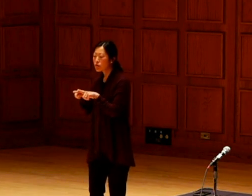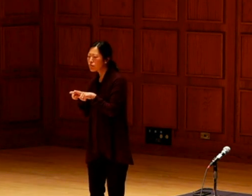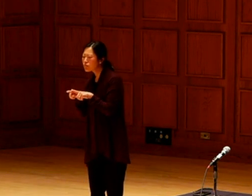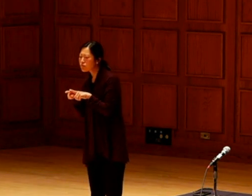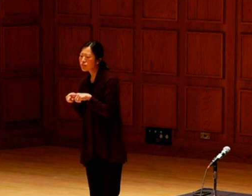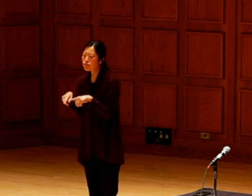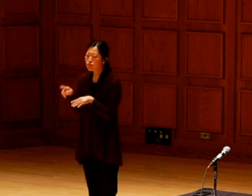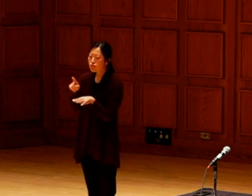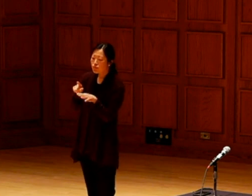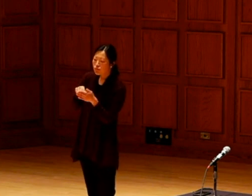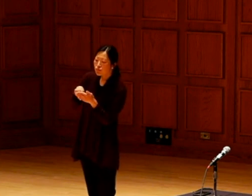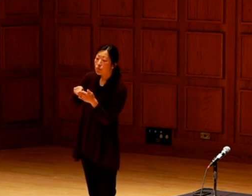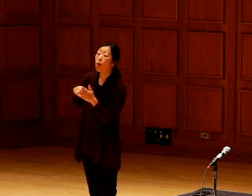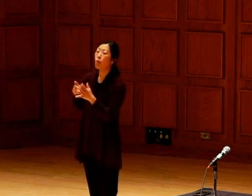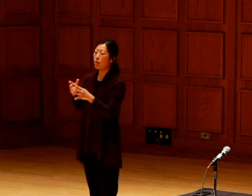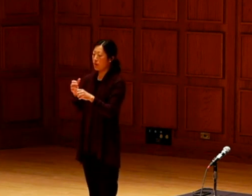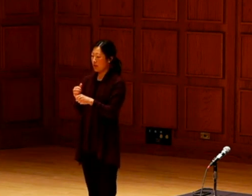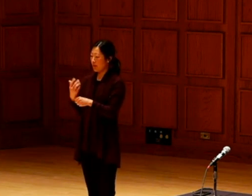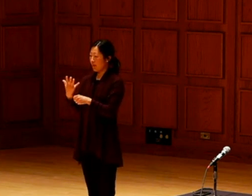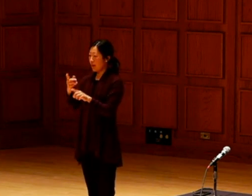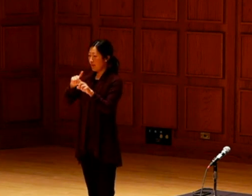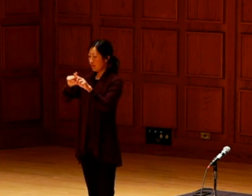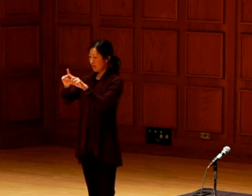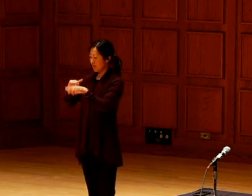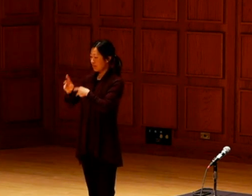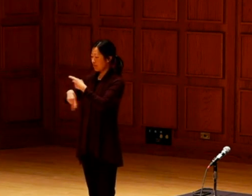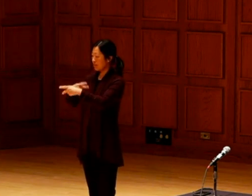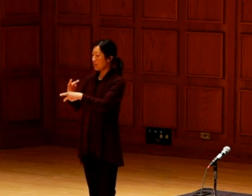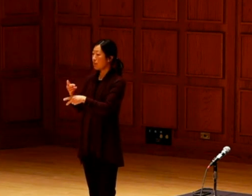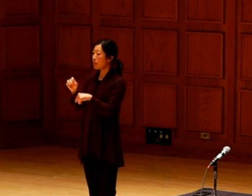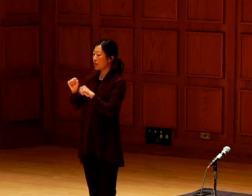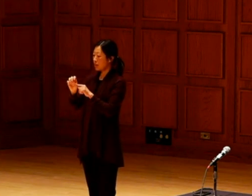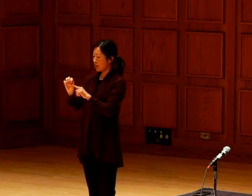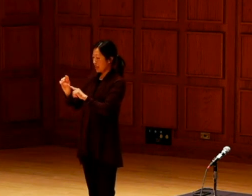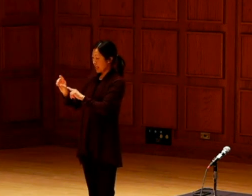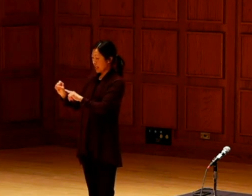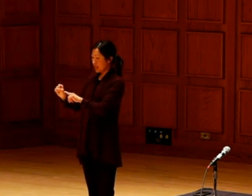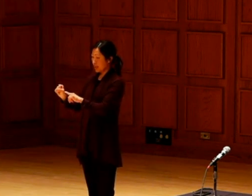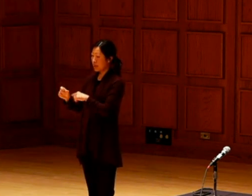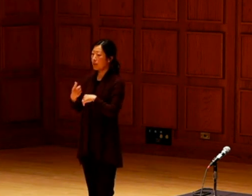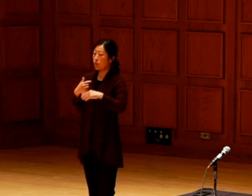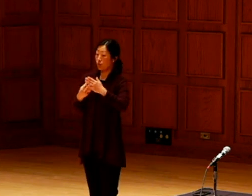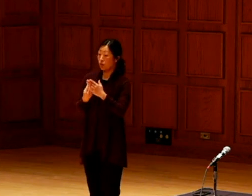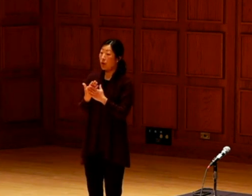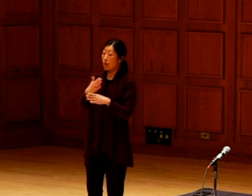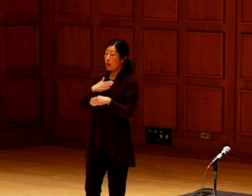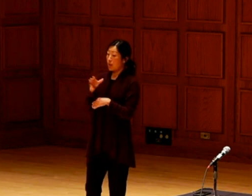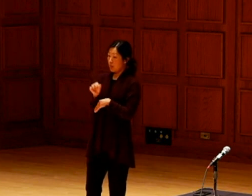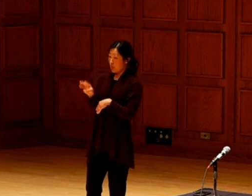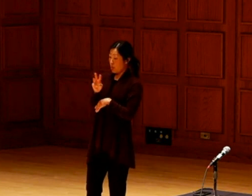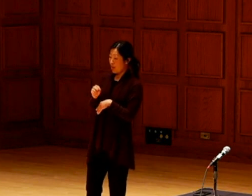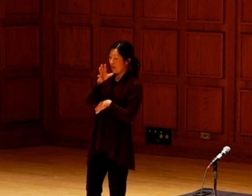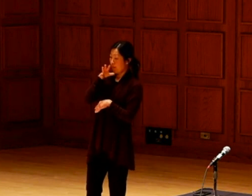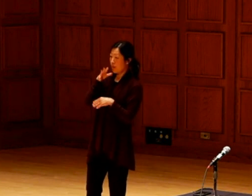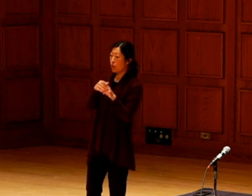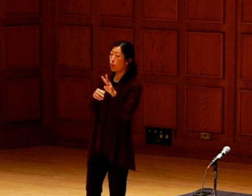indigenous growers who check out at least five different varieties of seed. We grow them for us.